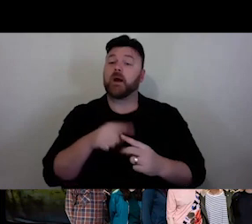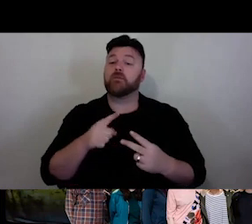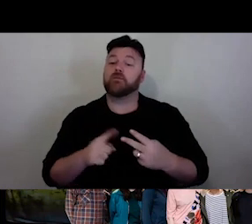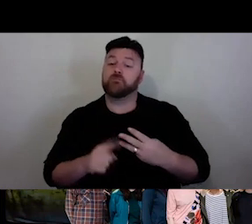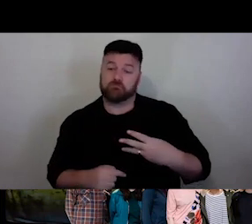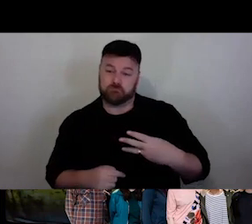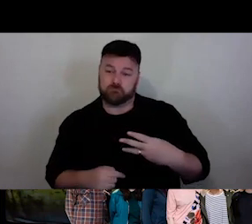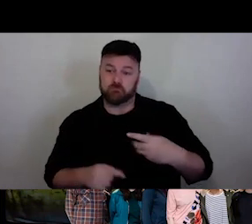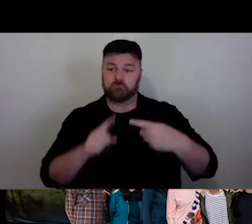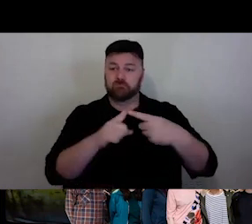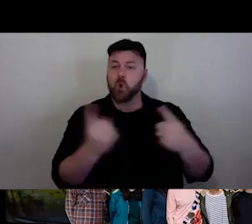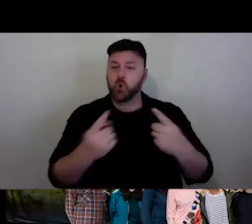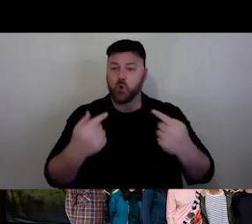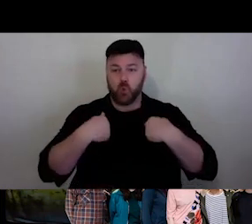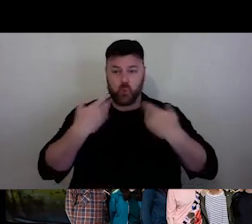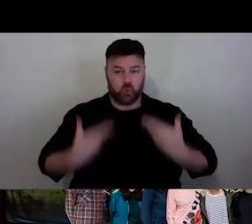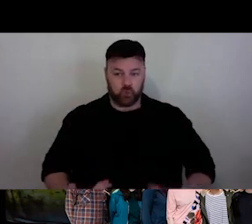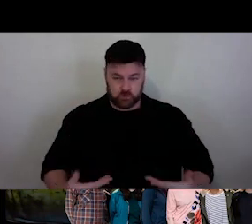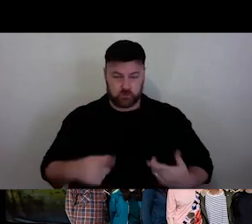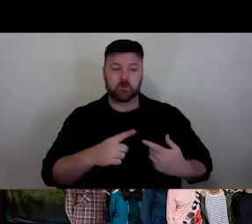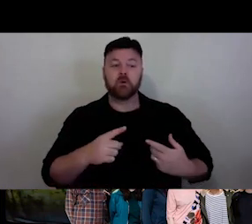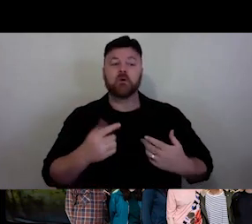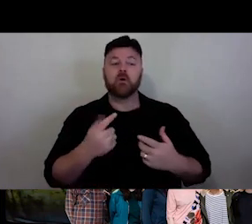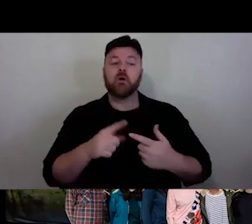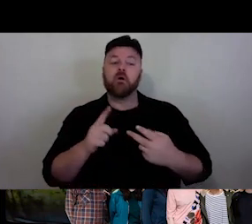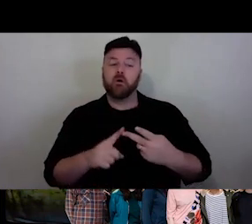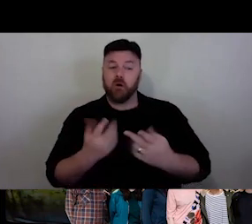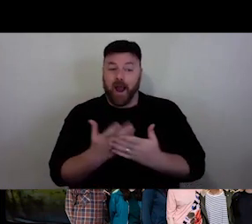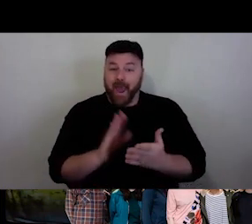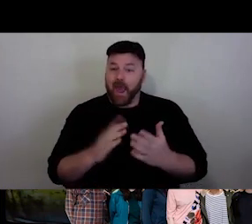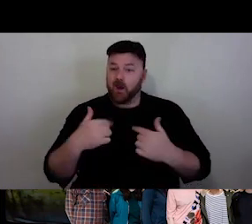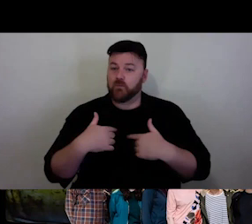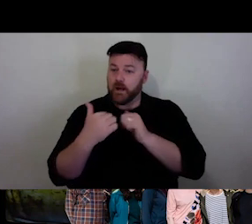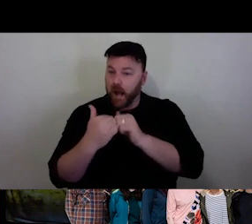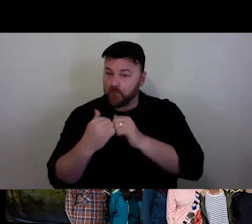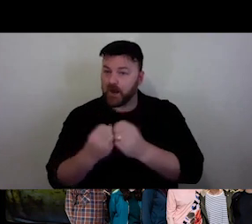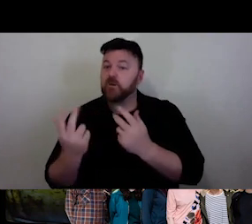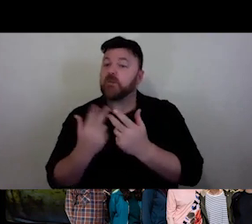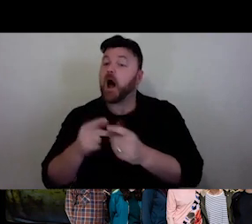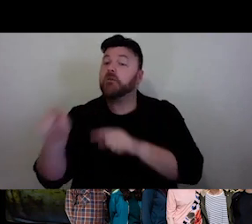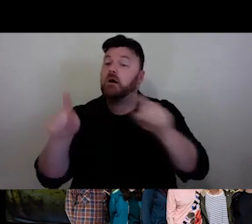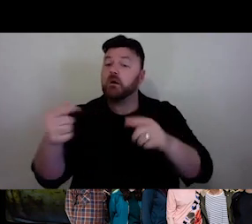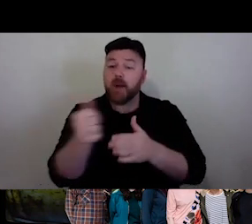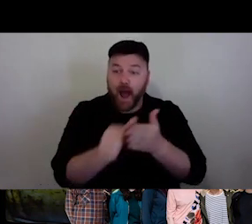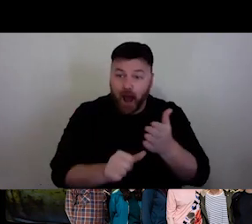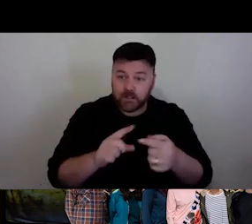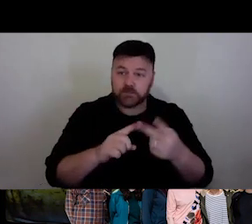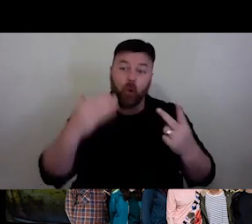we work within the company. Our collaborations with each other as co-directors, as artists, as women. So how we have been thinking and